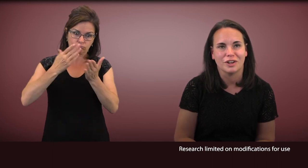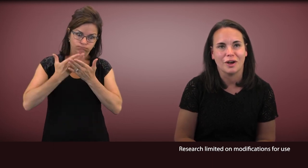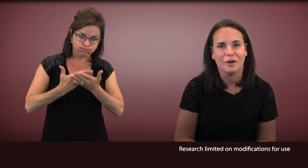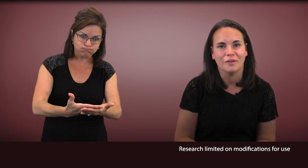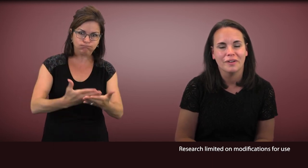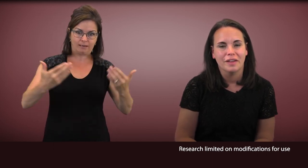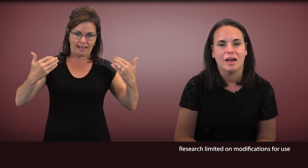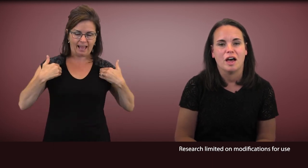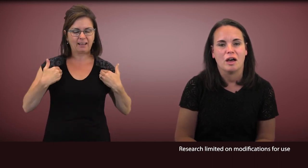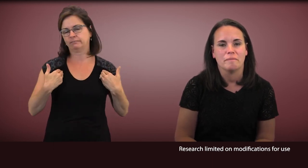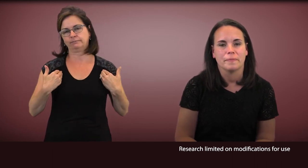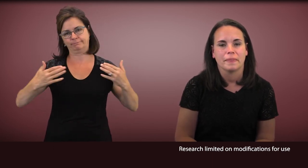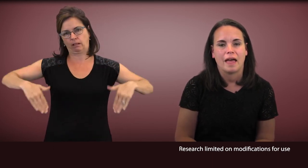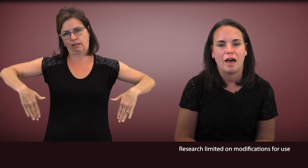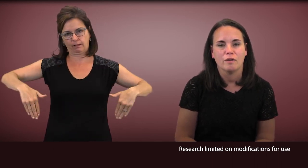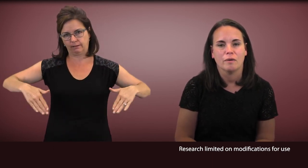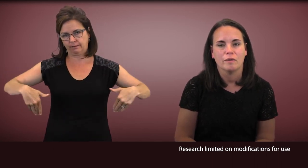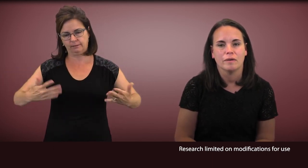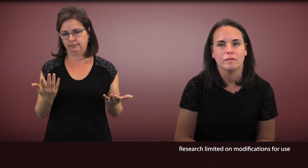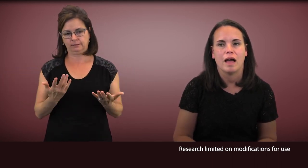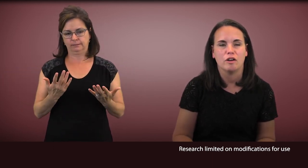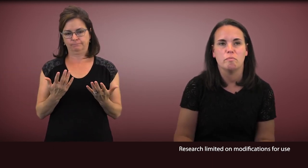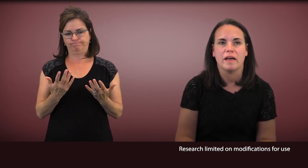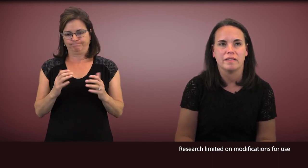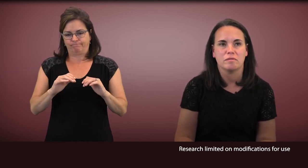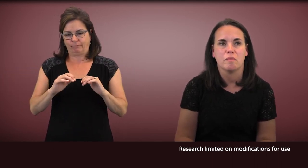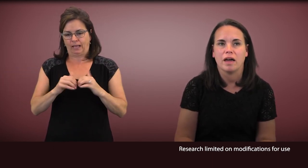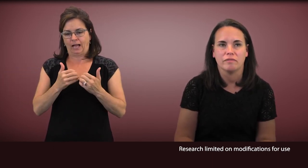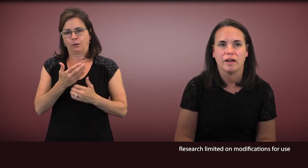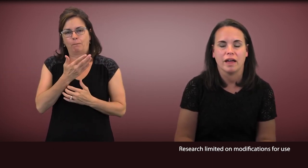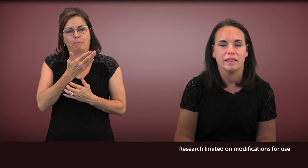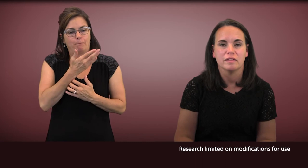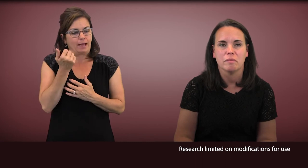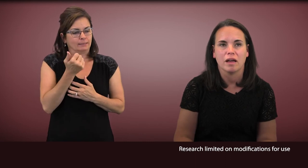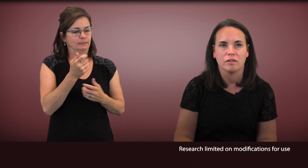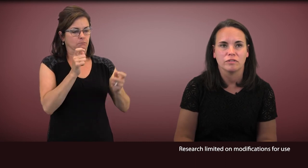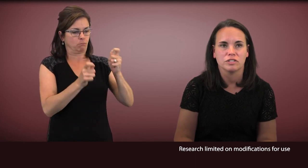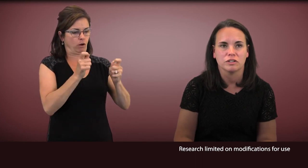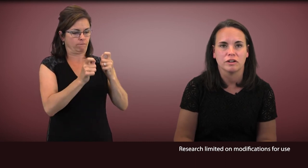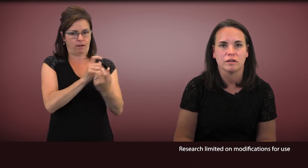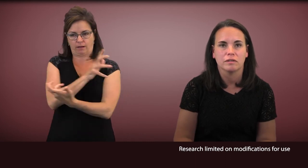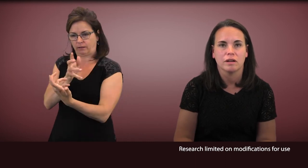to know how to best modify the model for children